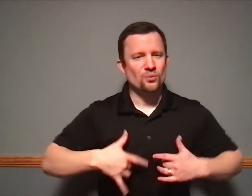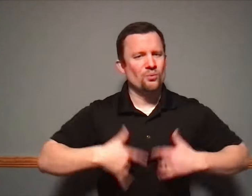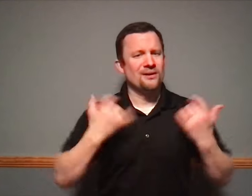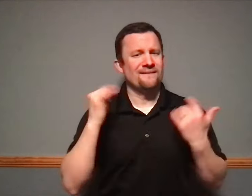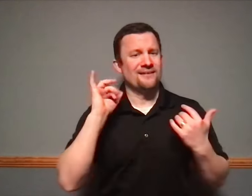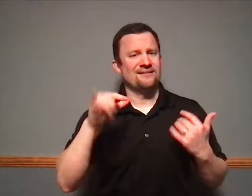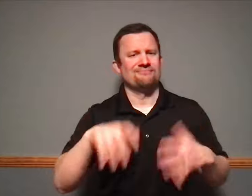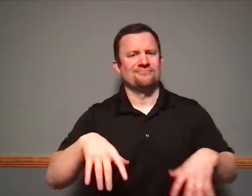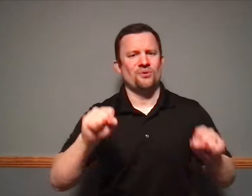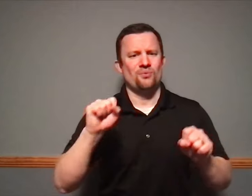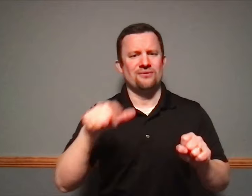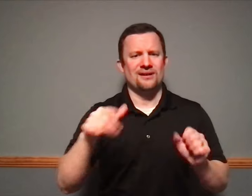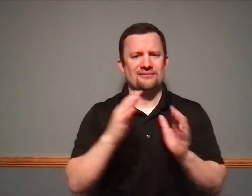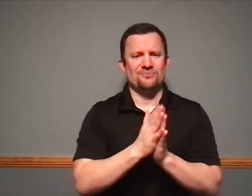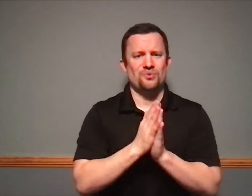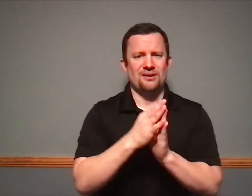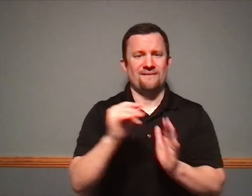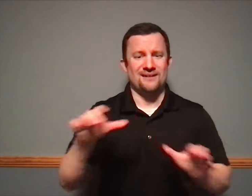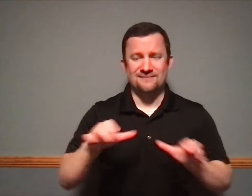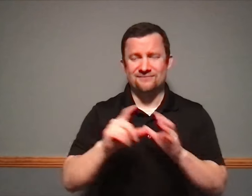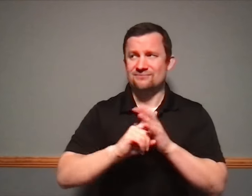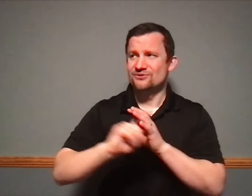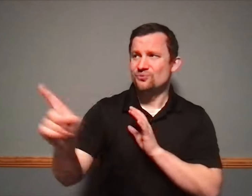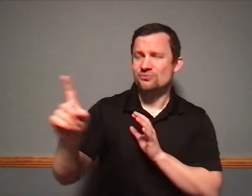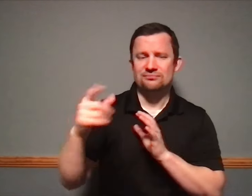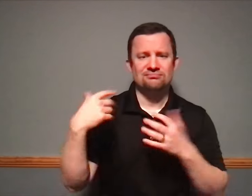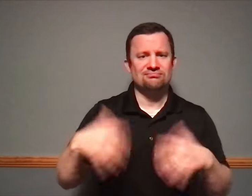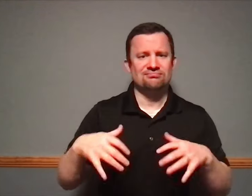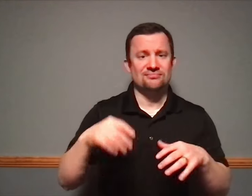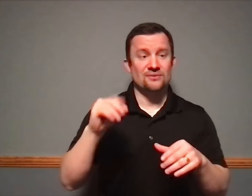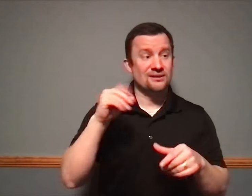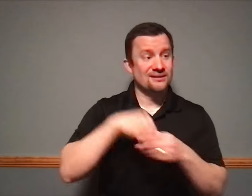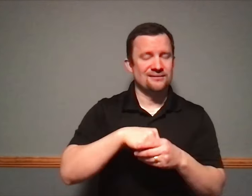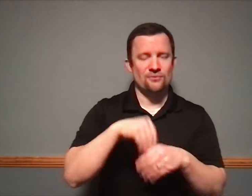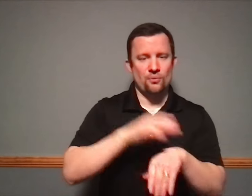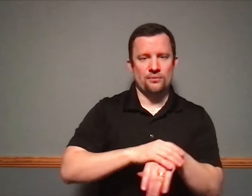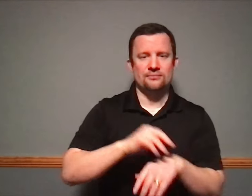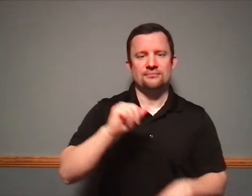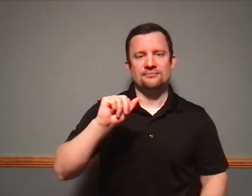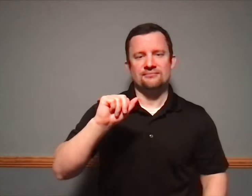for Deaf, hard of hearing, and deaf blind Catholics we are going to be going on a